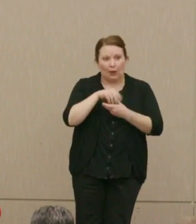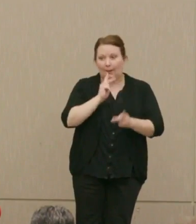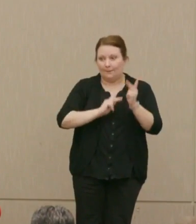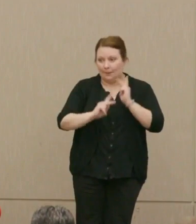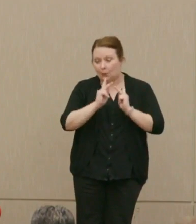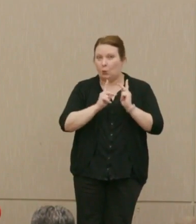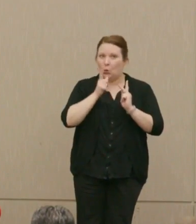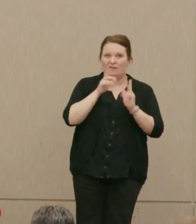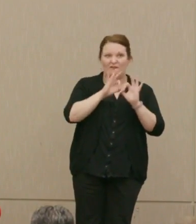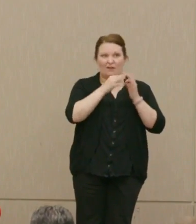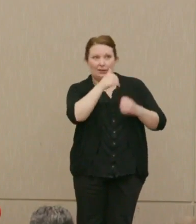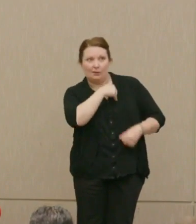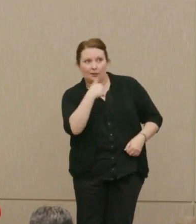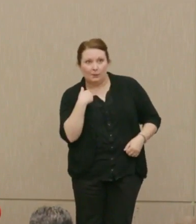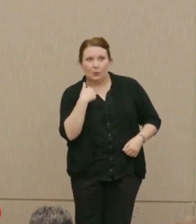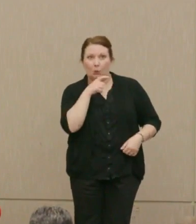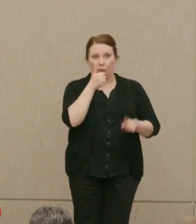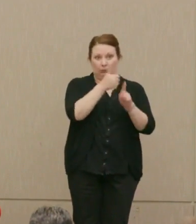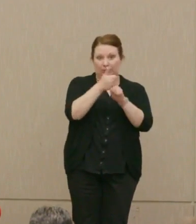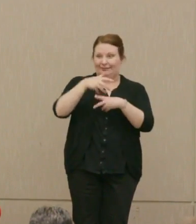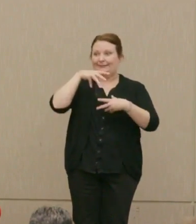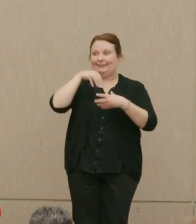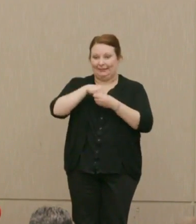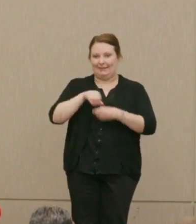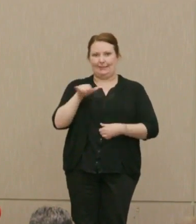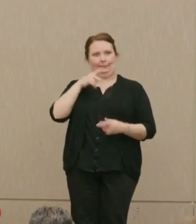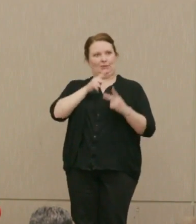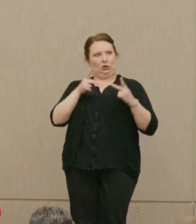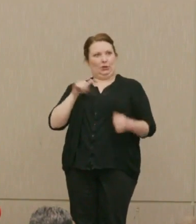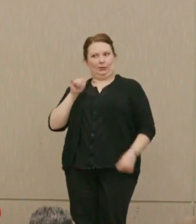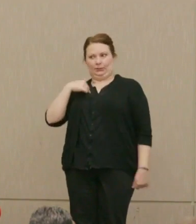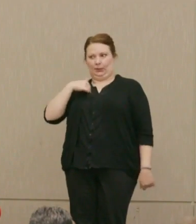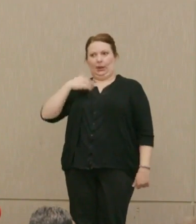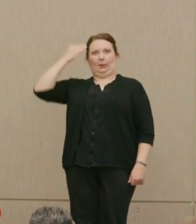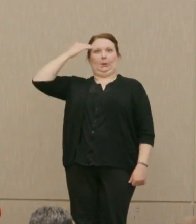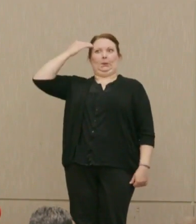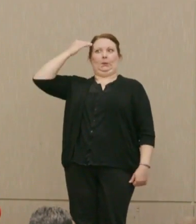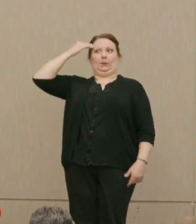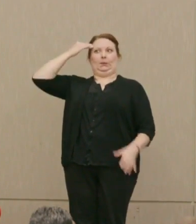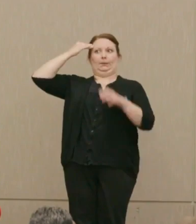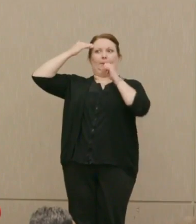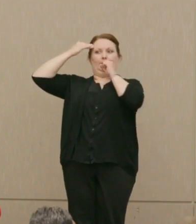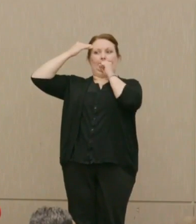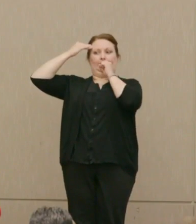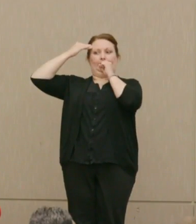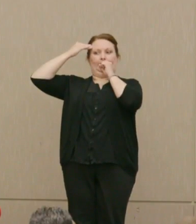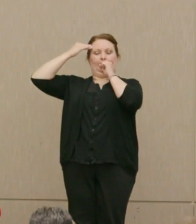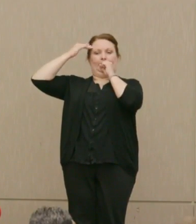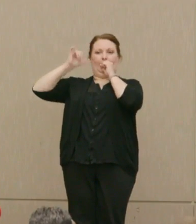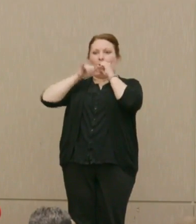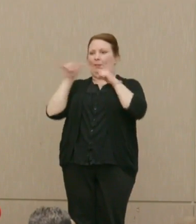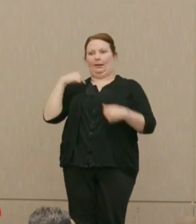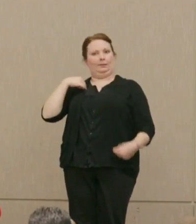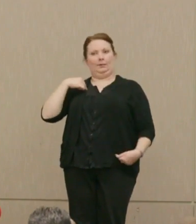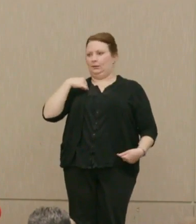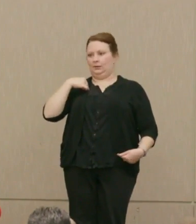relatives or were in the position I had been, don't do what I did.